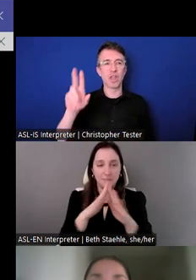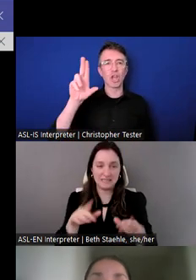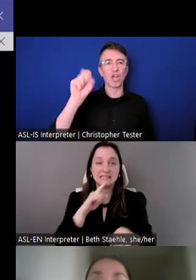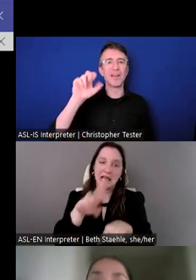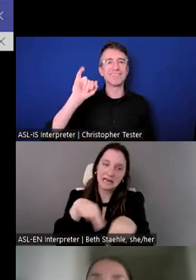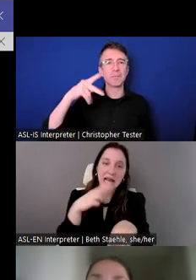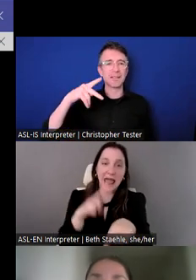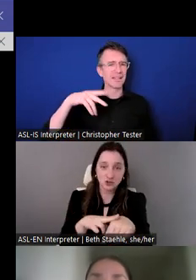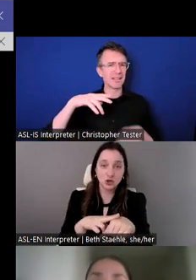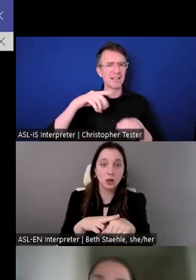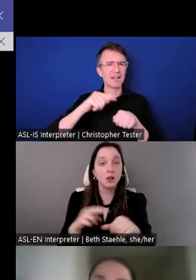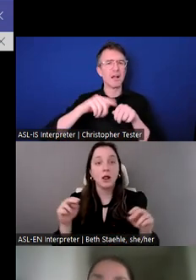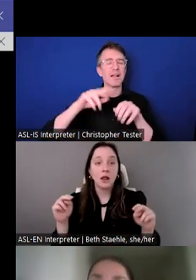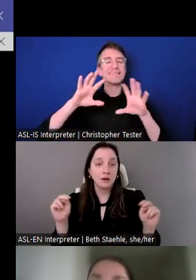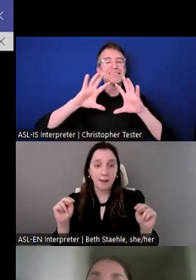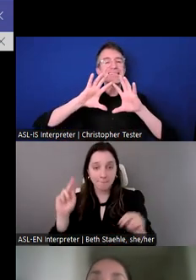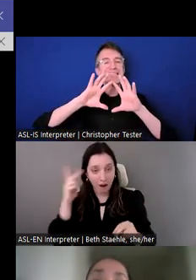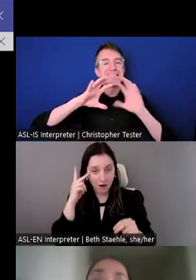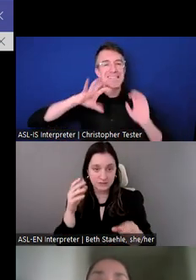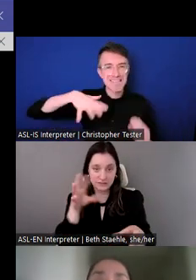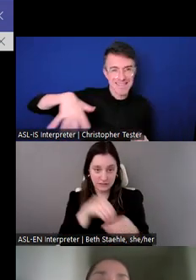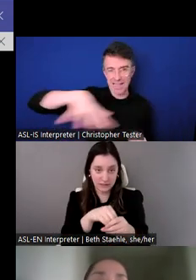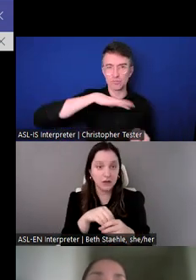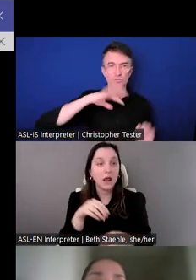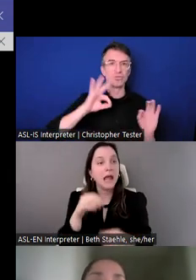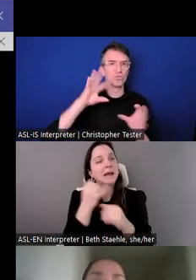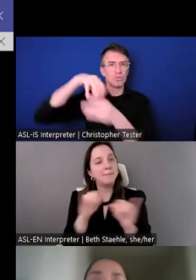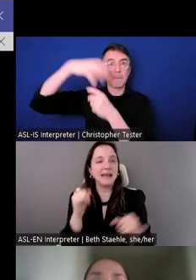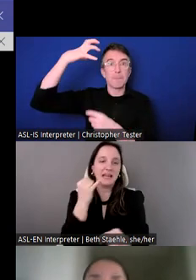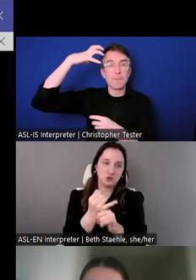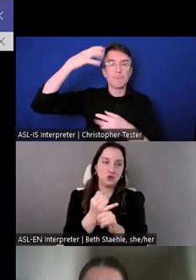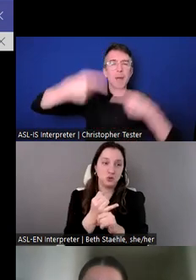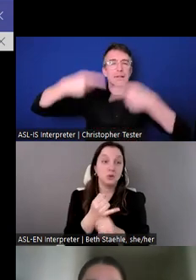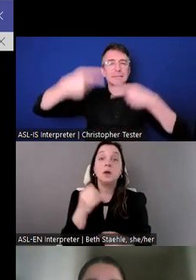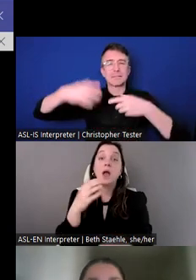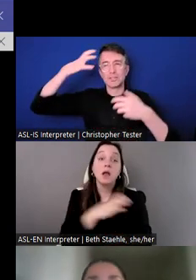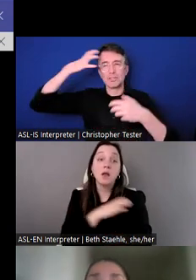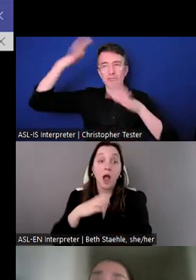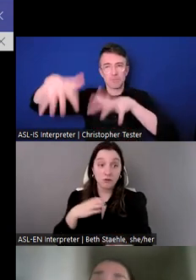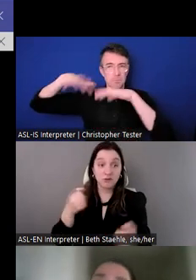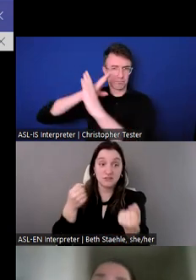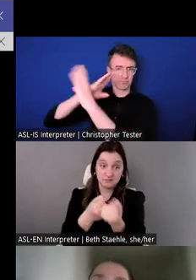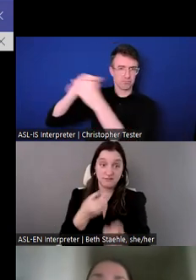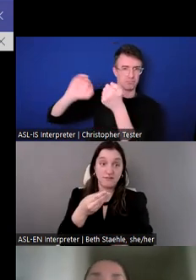by Congress and dedicated to the proposition that a world without violent conflict is possible,